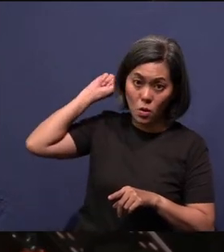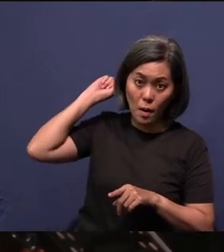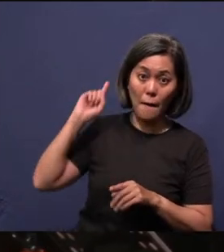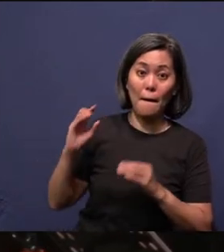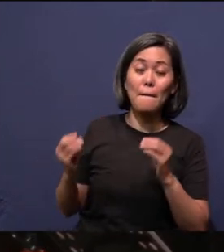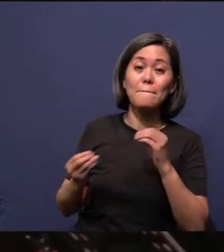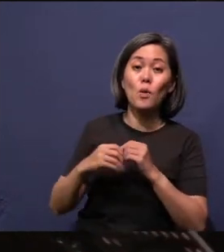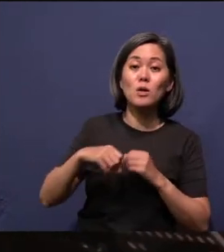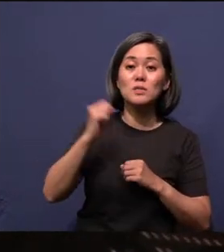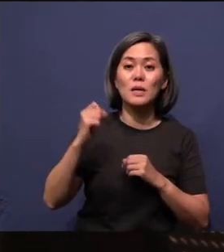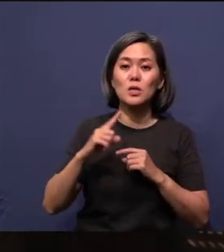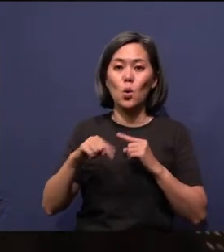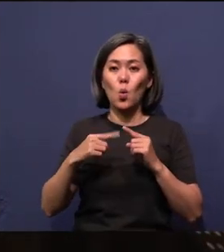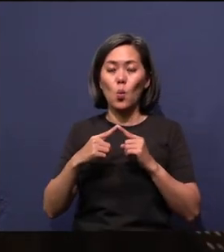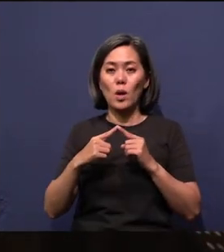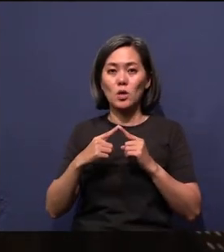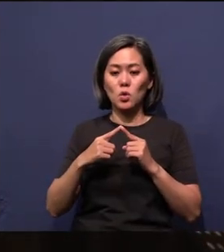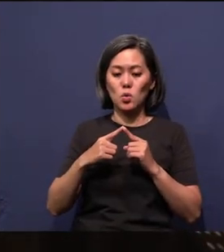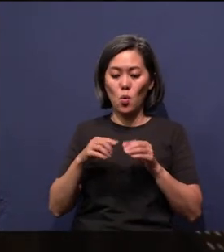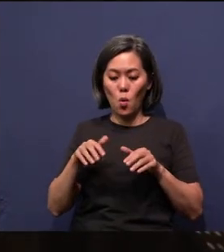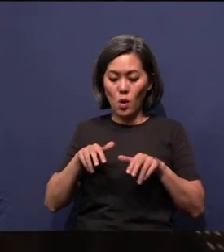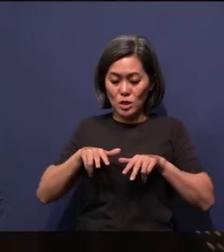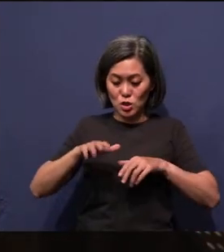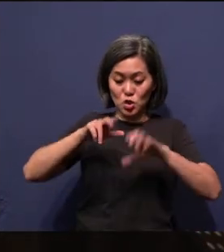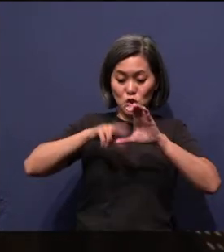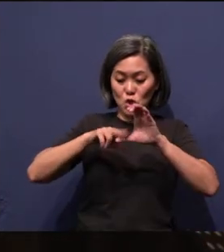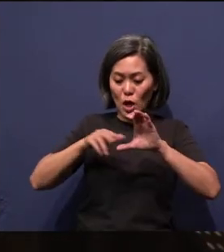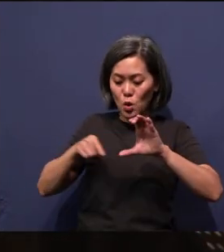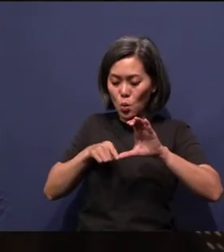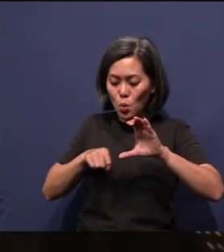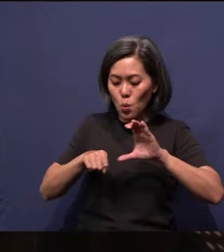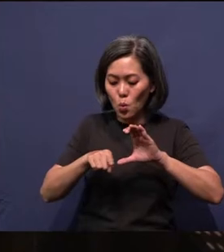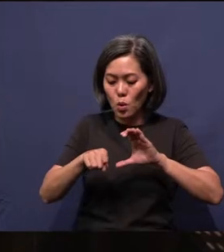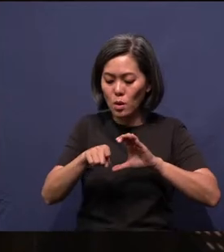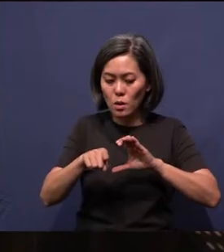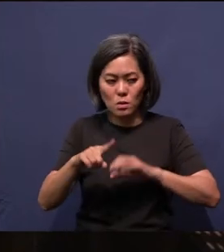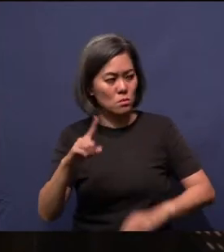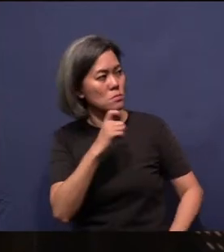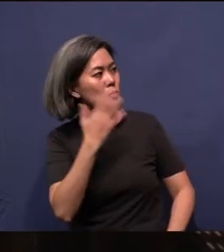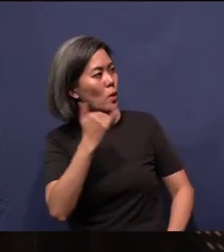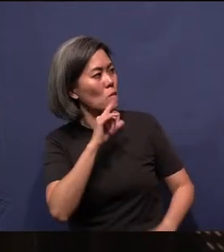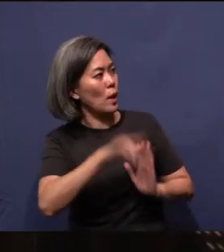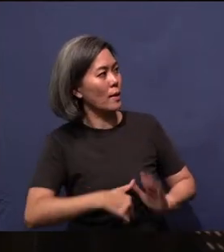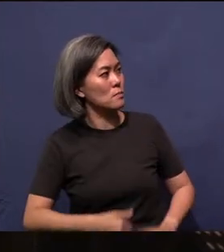That when you go between chairs because you're late, and then the question is, why are you late for church? Grandma's like that: